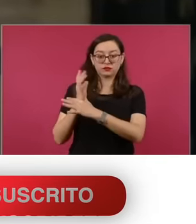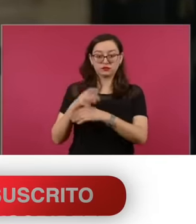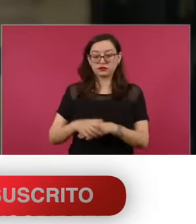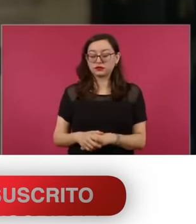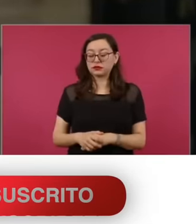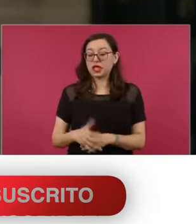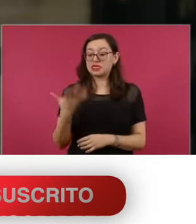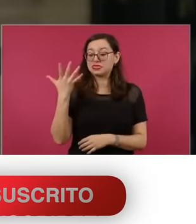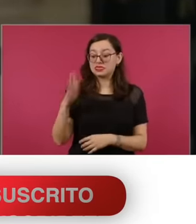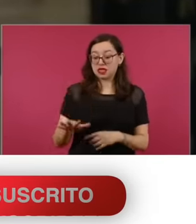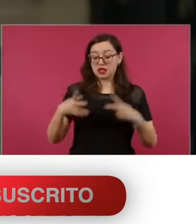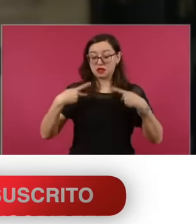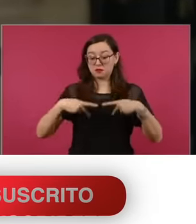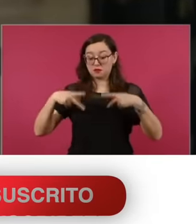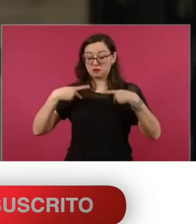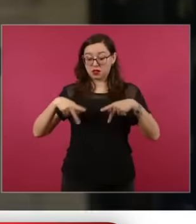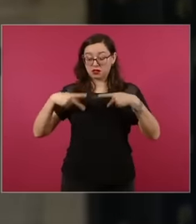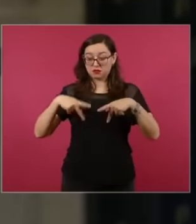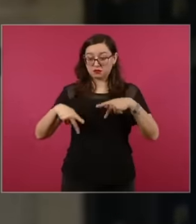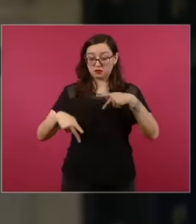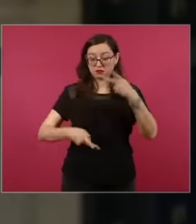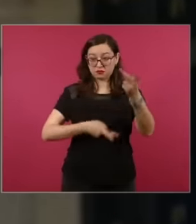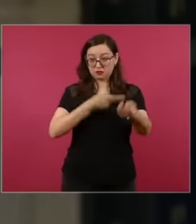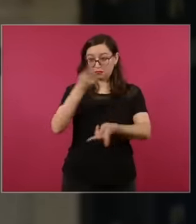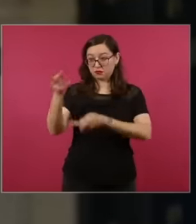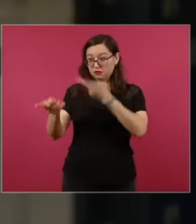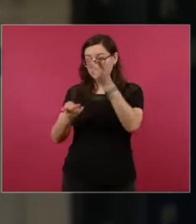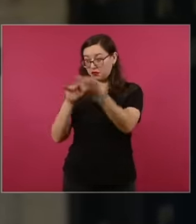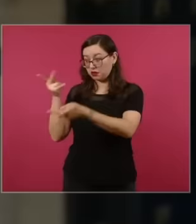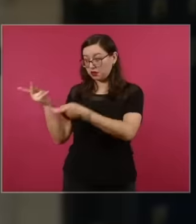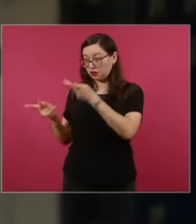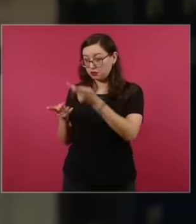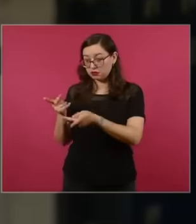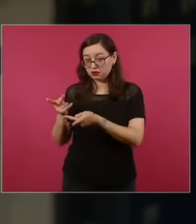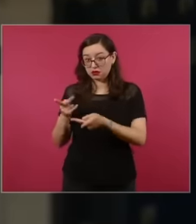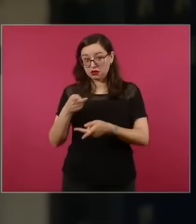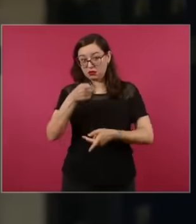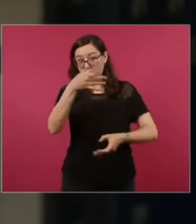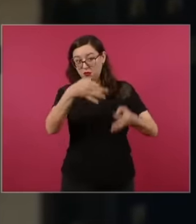support that judges, ministers, magistrates be elected by popular vote, eight out of